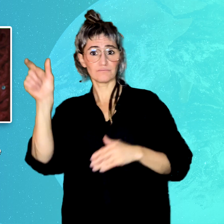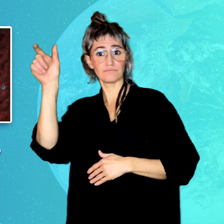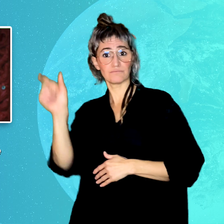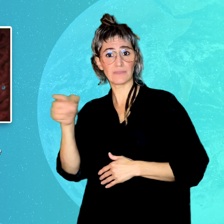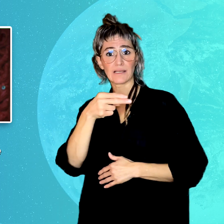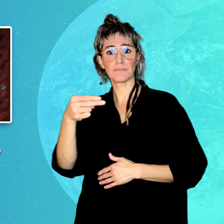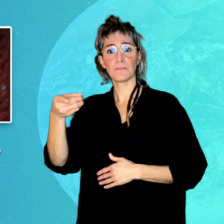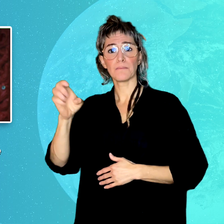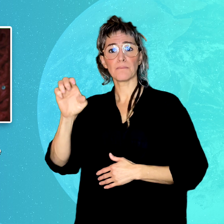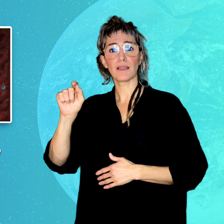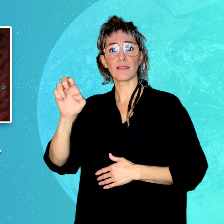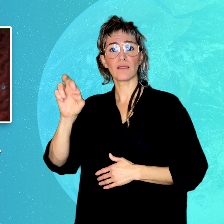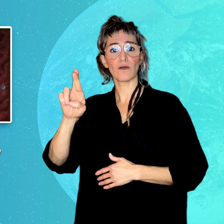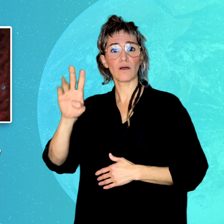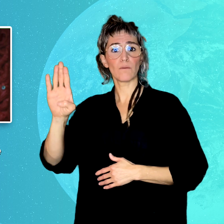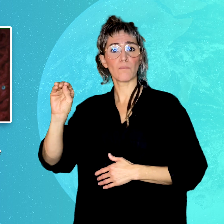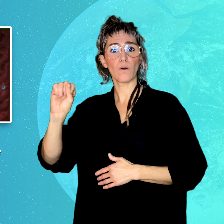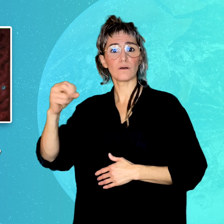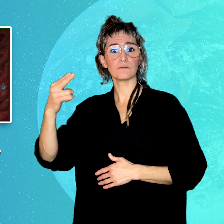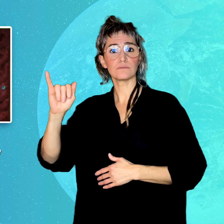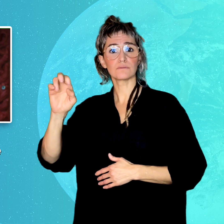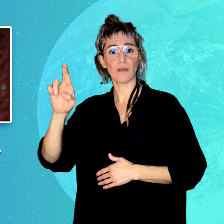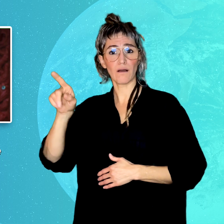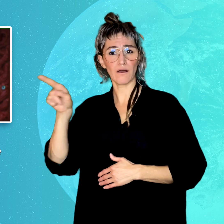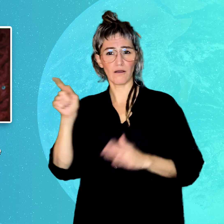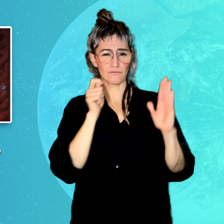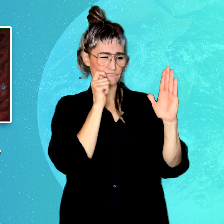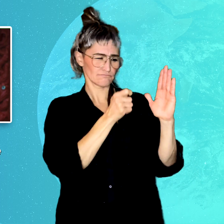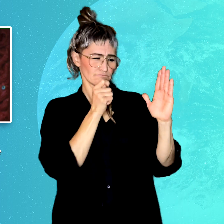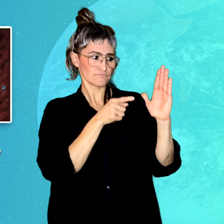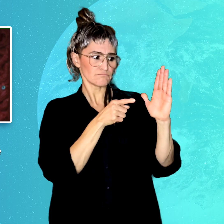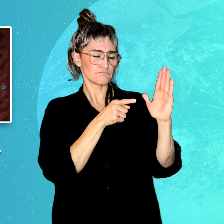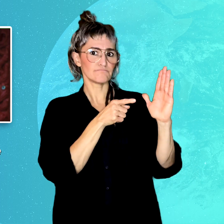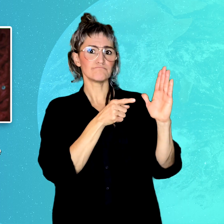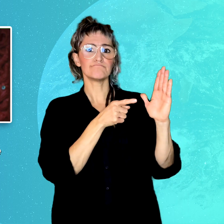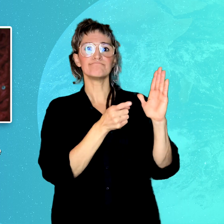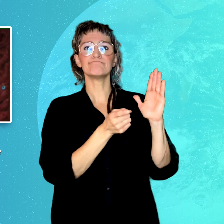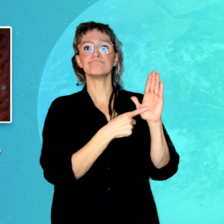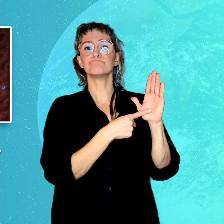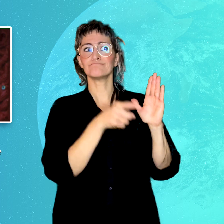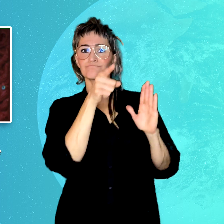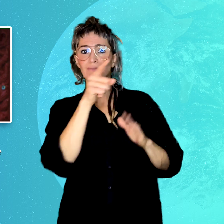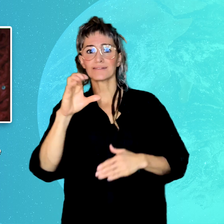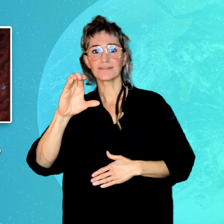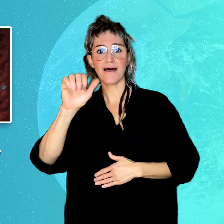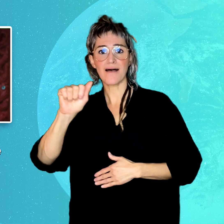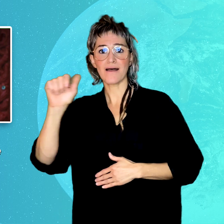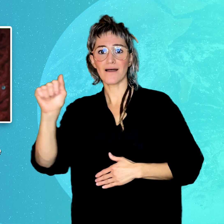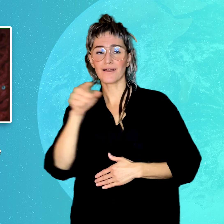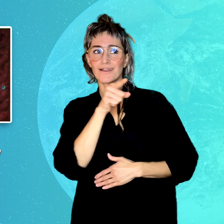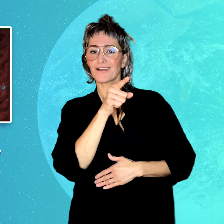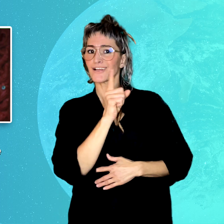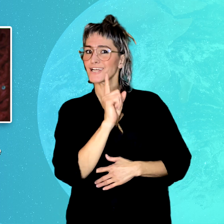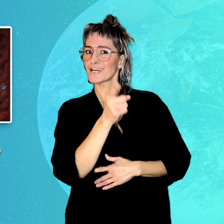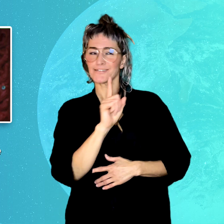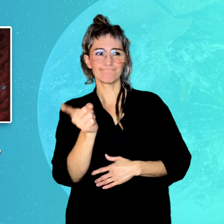found that the CAA made an unreasonable decision